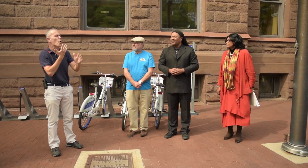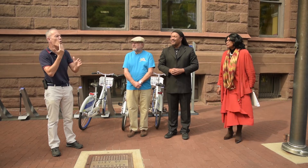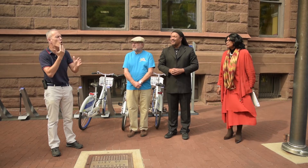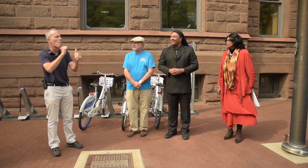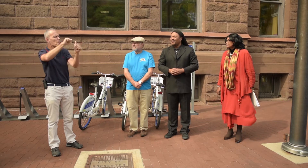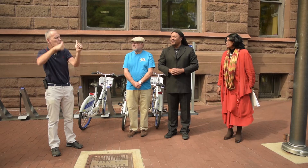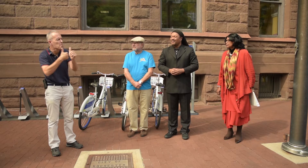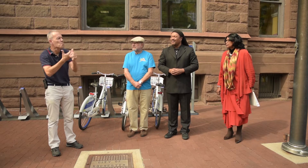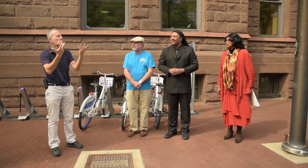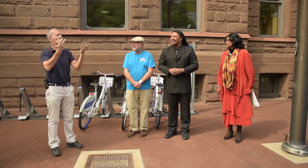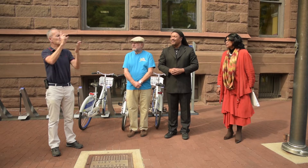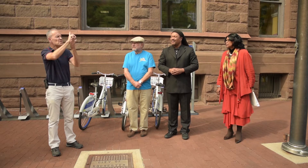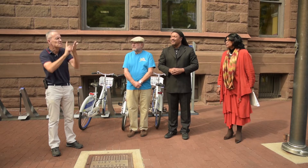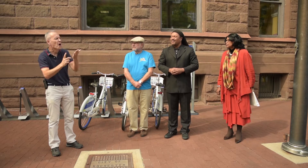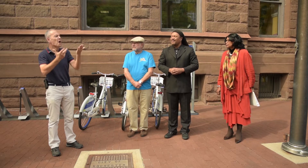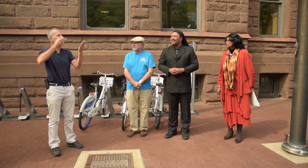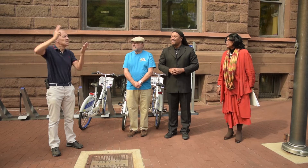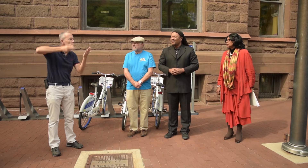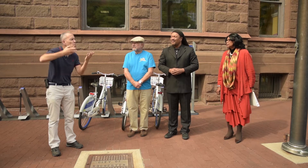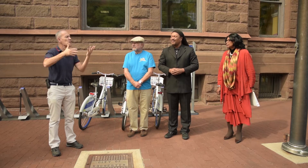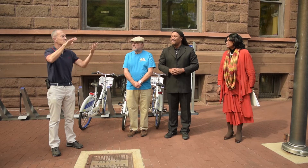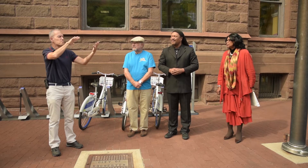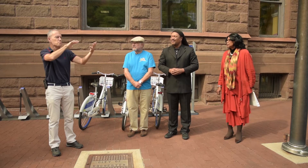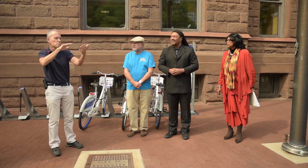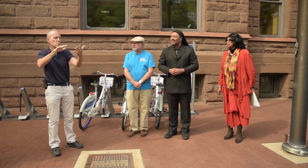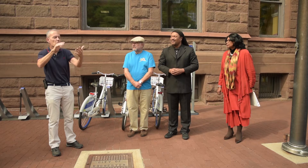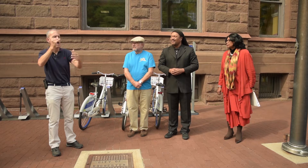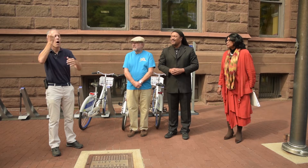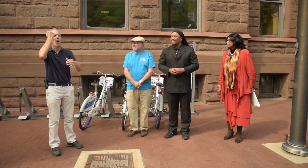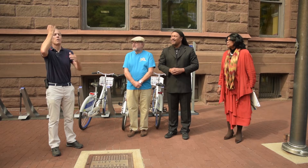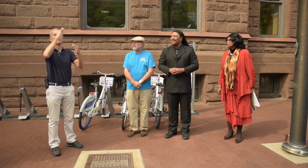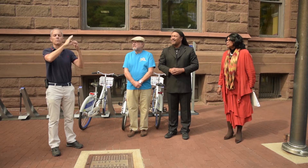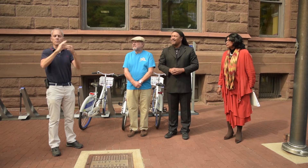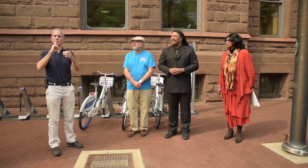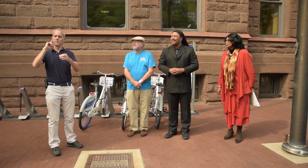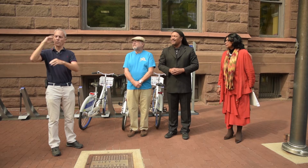the purpose of color and symbols and design and history